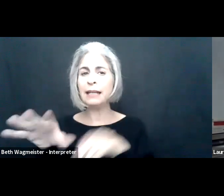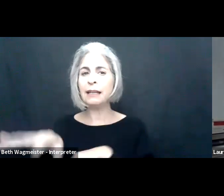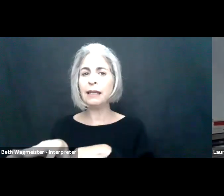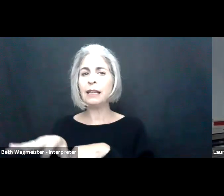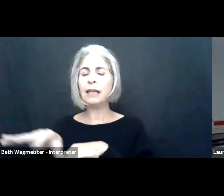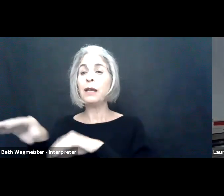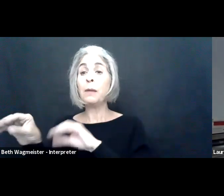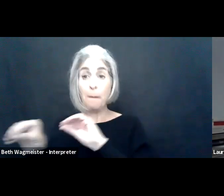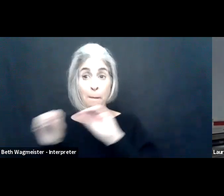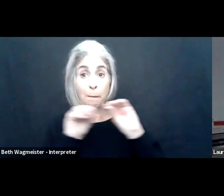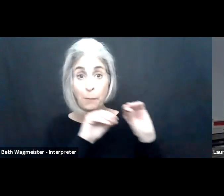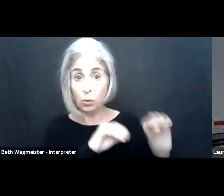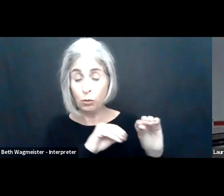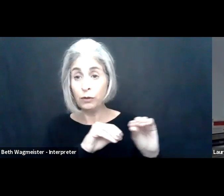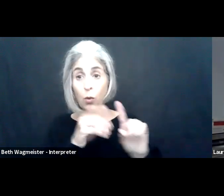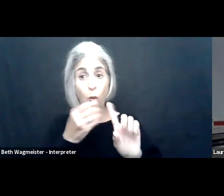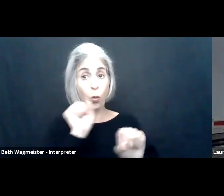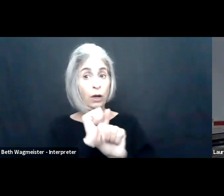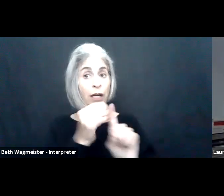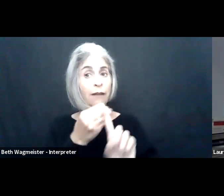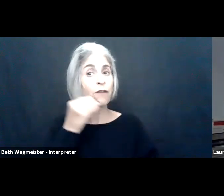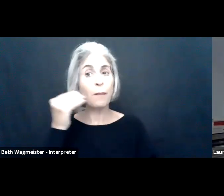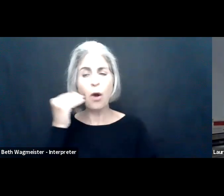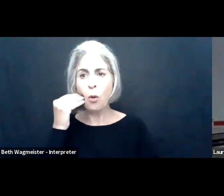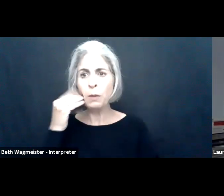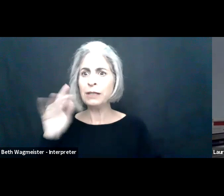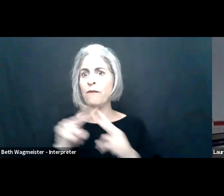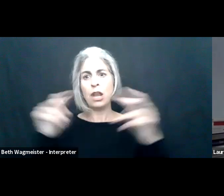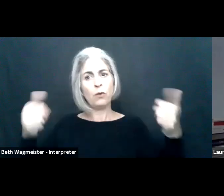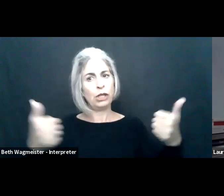So I have a page here that just says work challenging. moves -- many found the move to remote